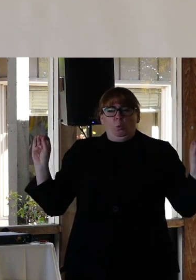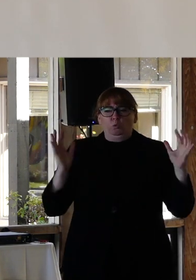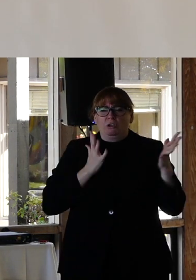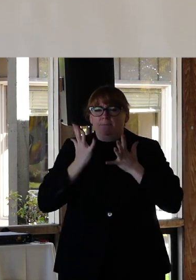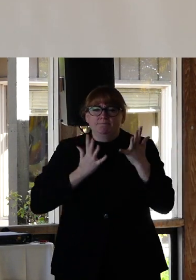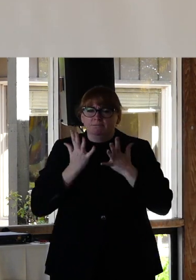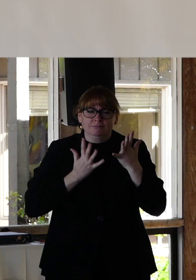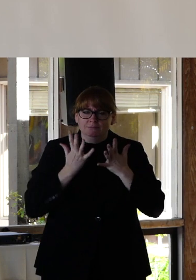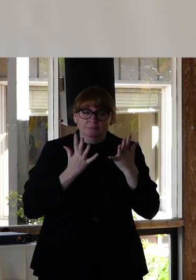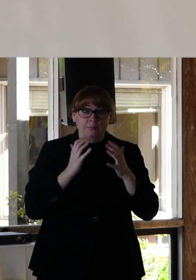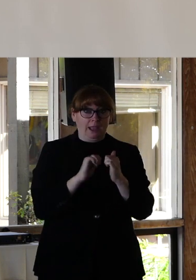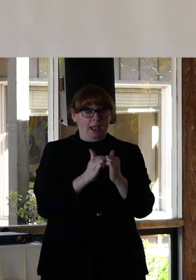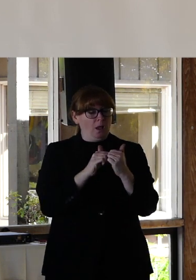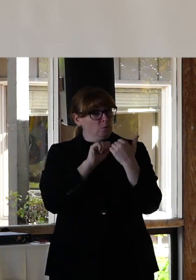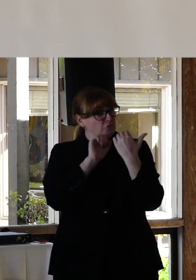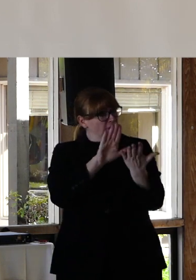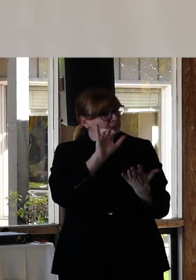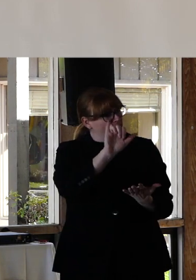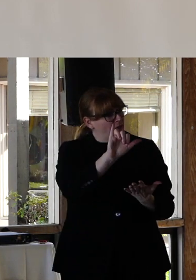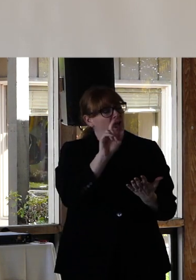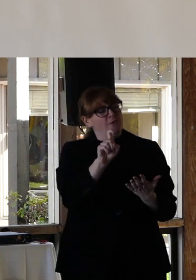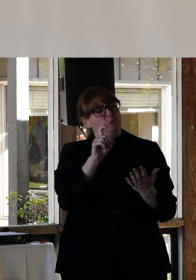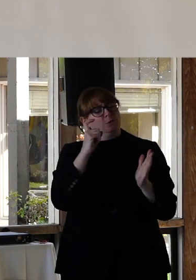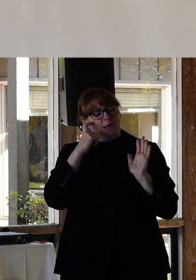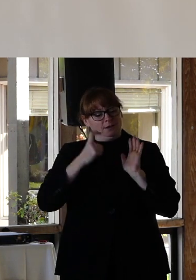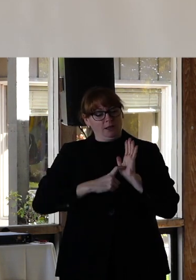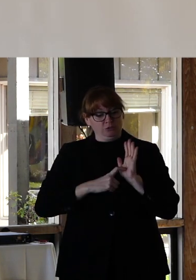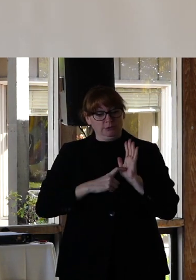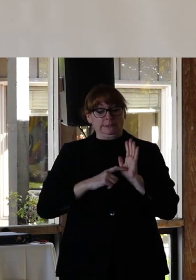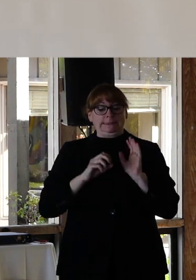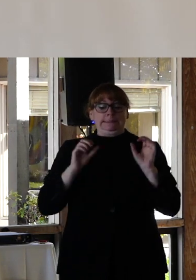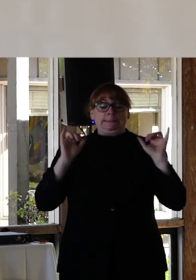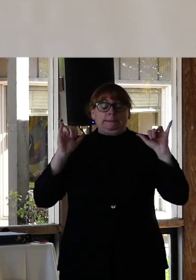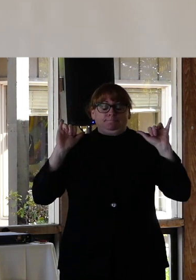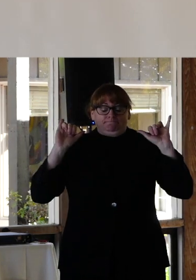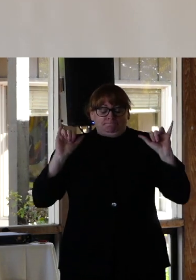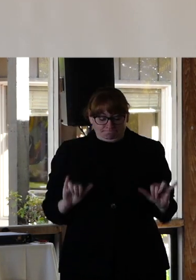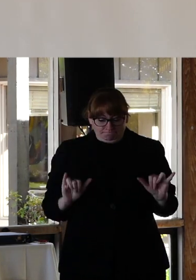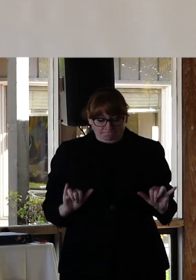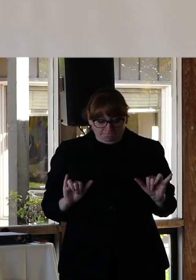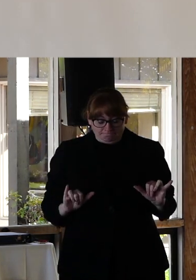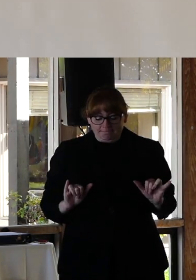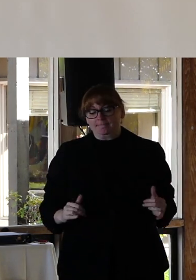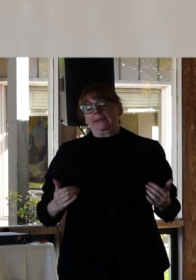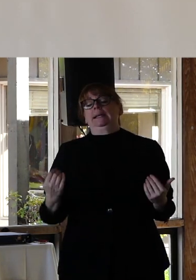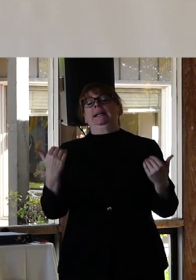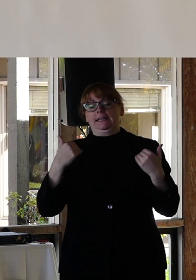The only way to address that is to acknowledge that they exist for you. And